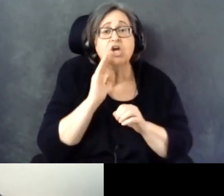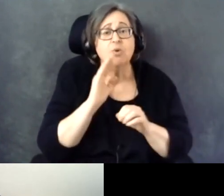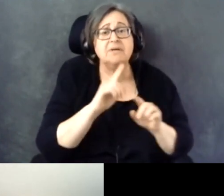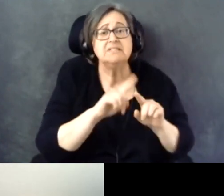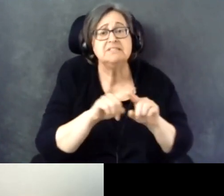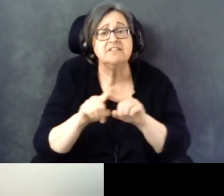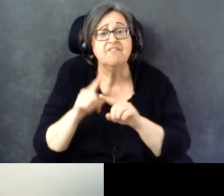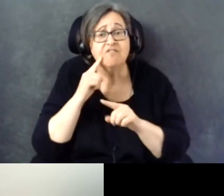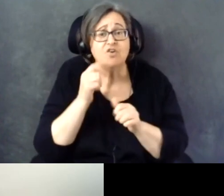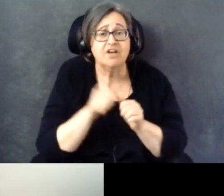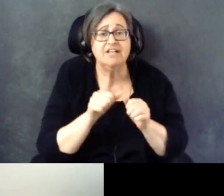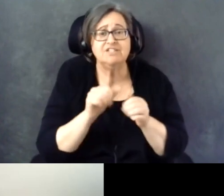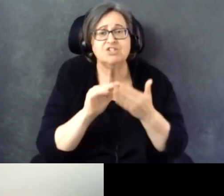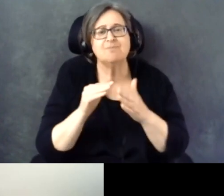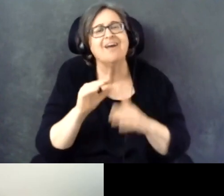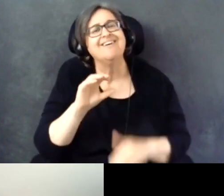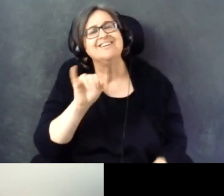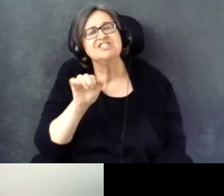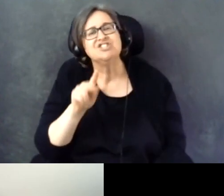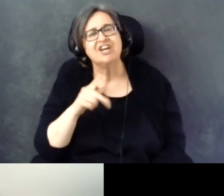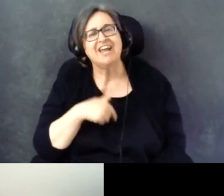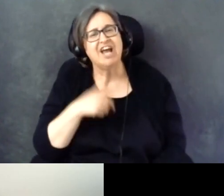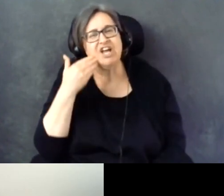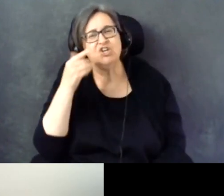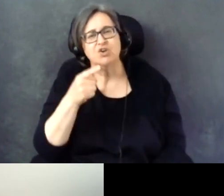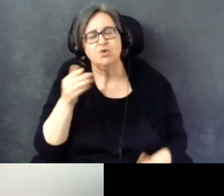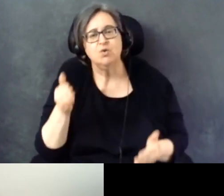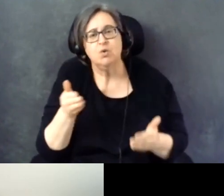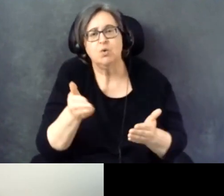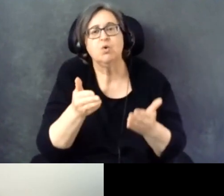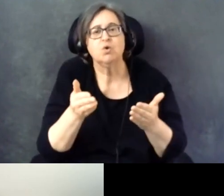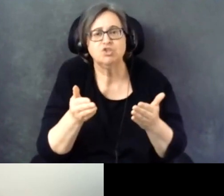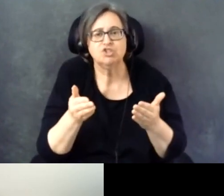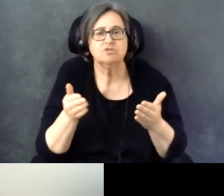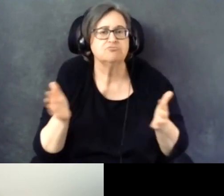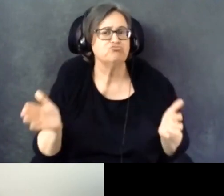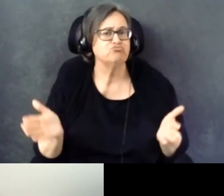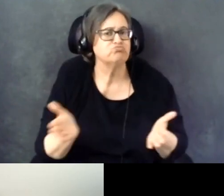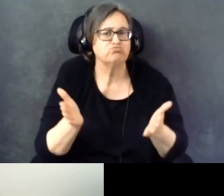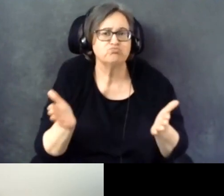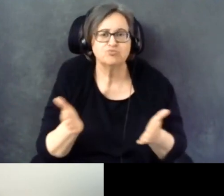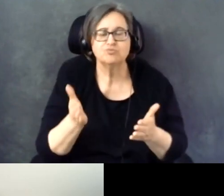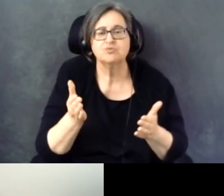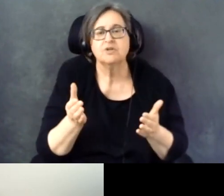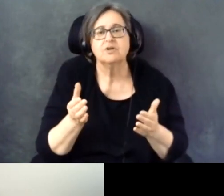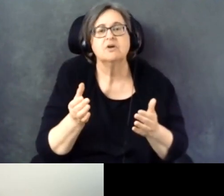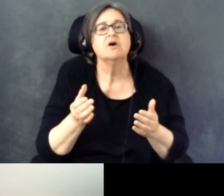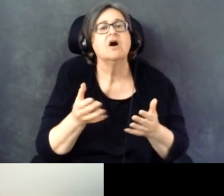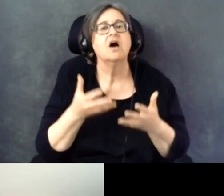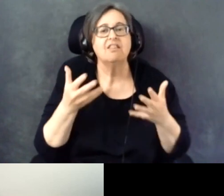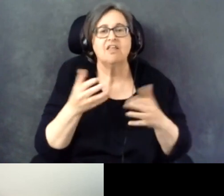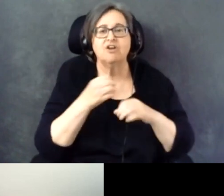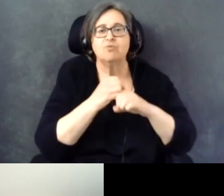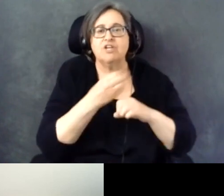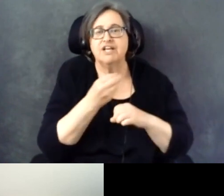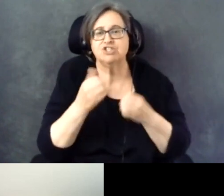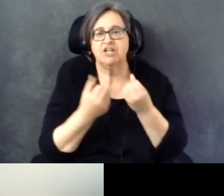And, Jack, I know that you encourage a lot of Protection and Advocacy agencies that do candidate forms.